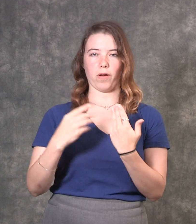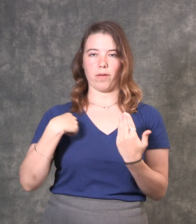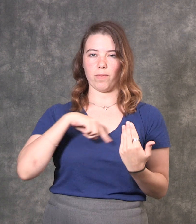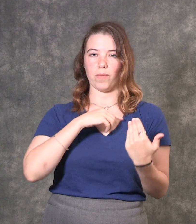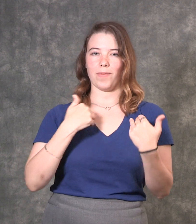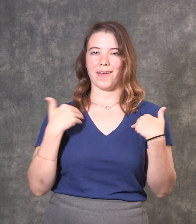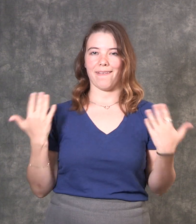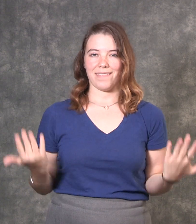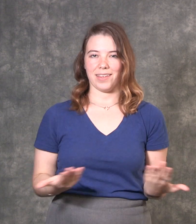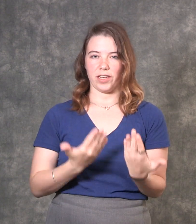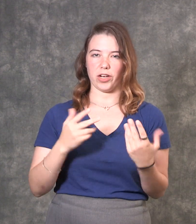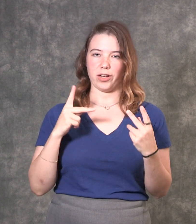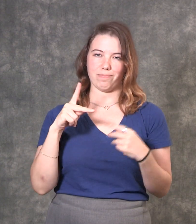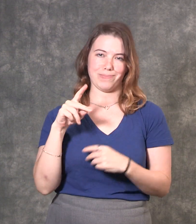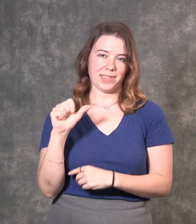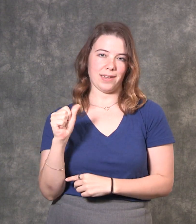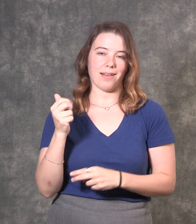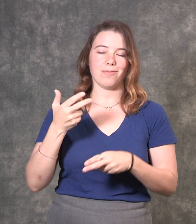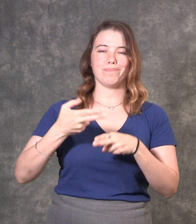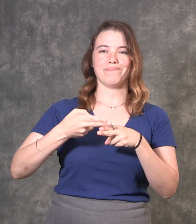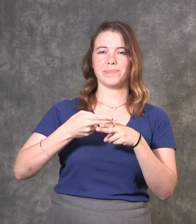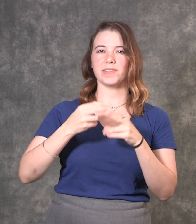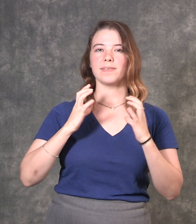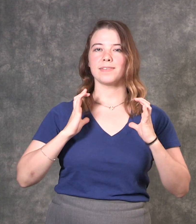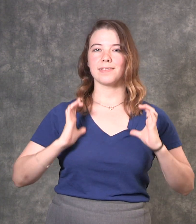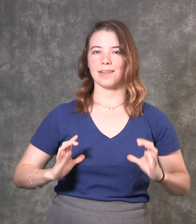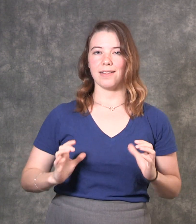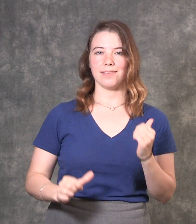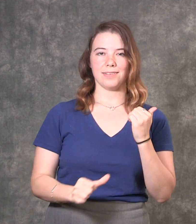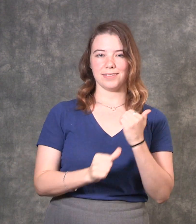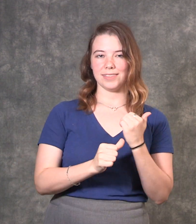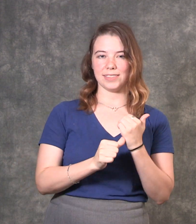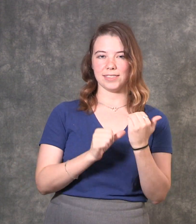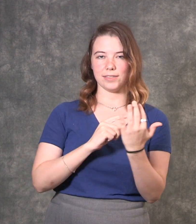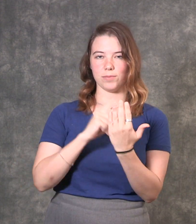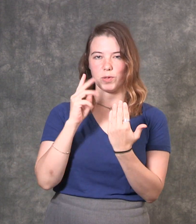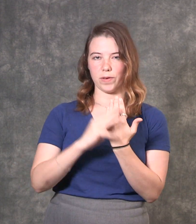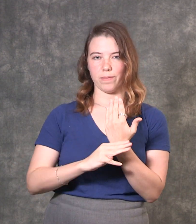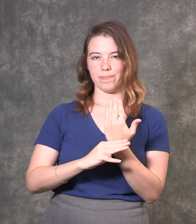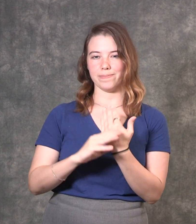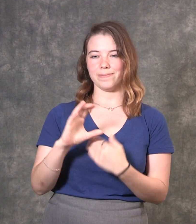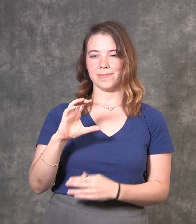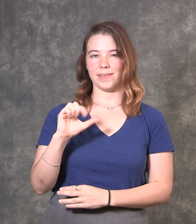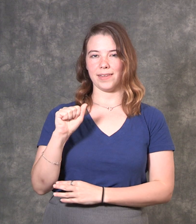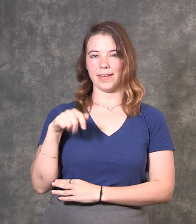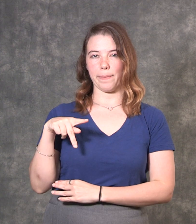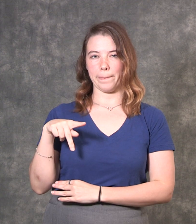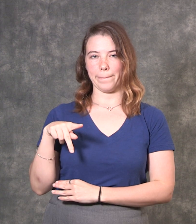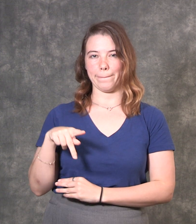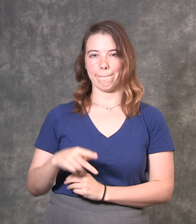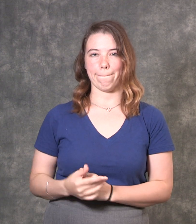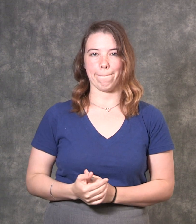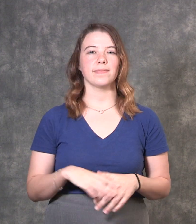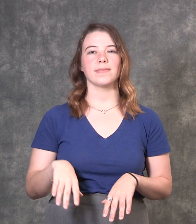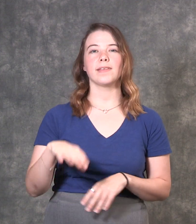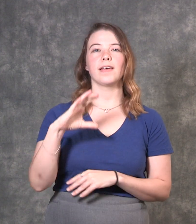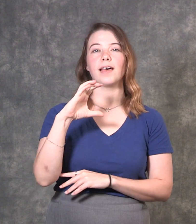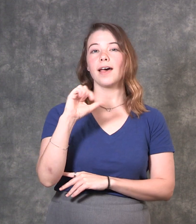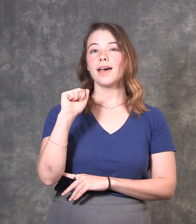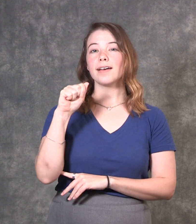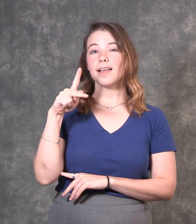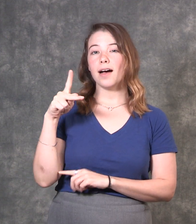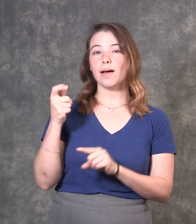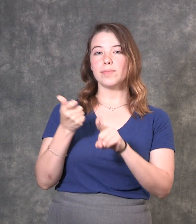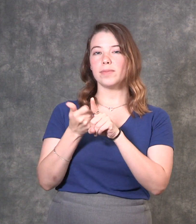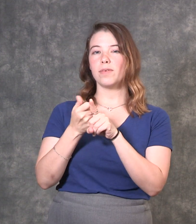called the Client Assistance Program (CAP). CAP is a program